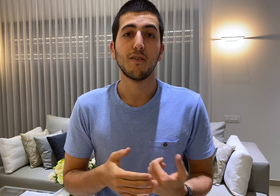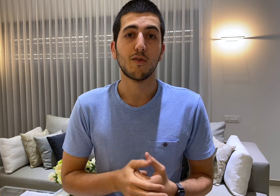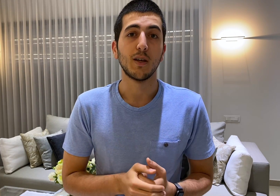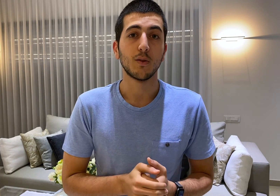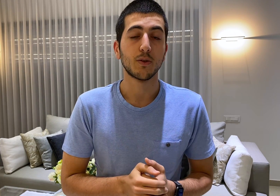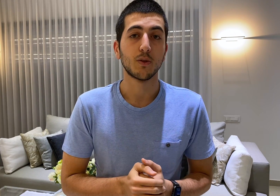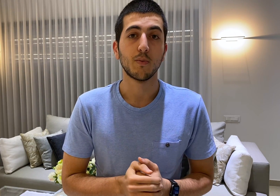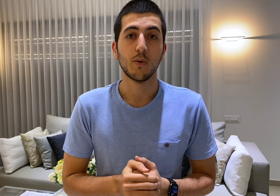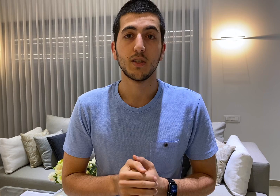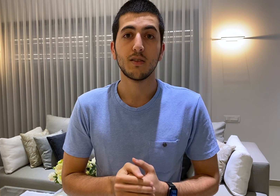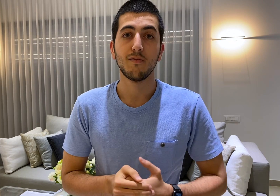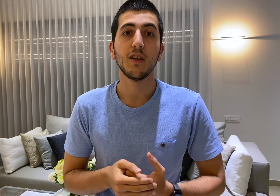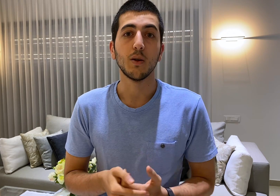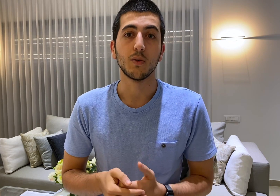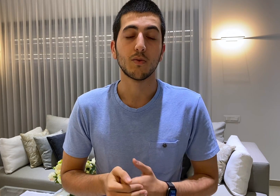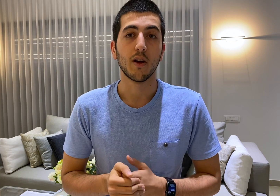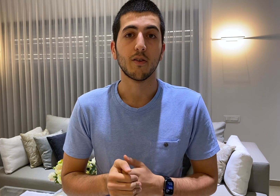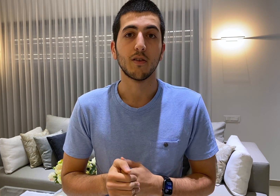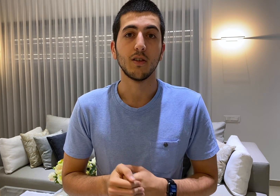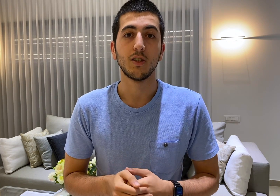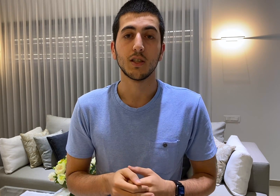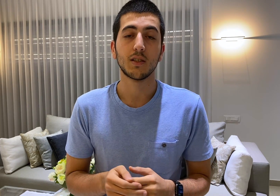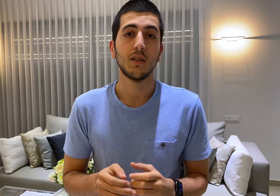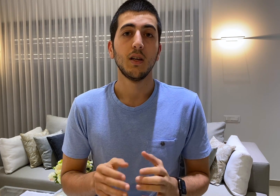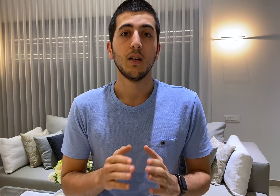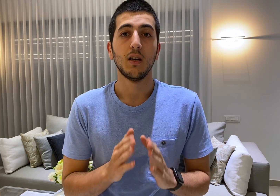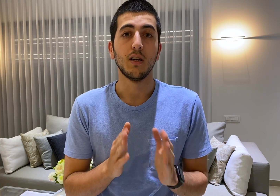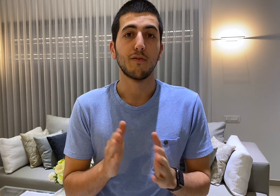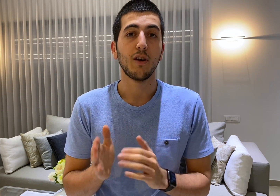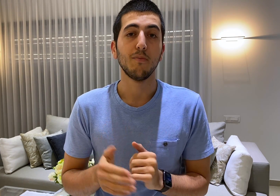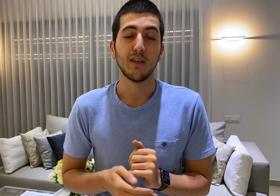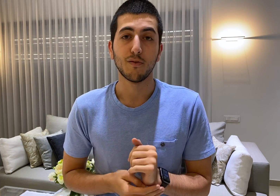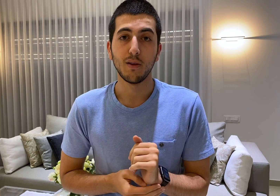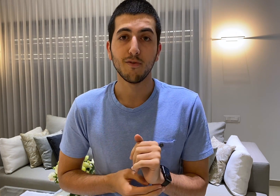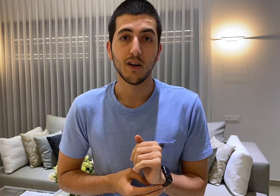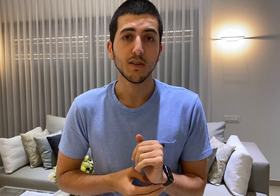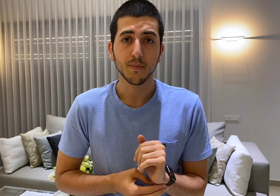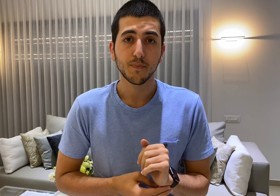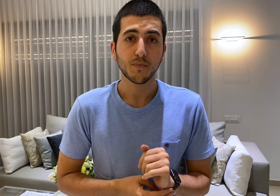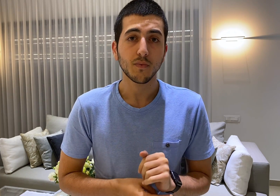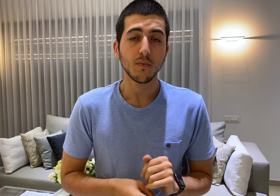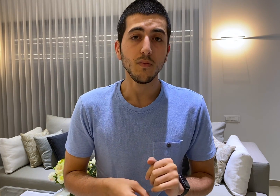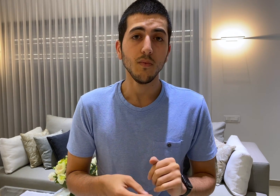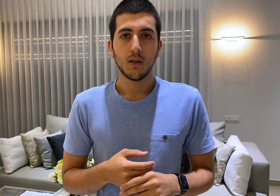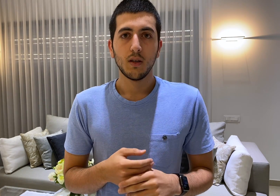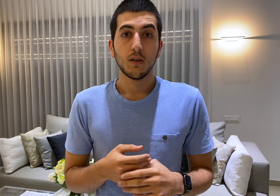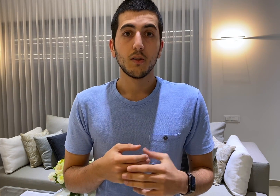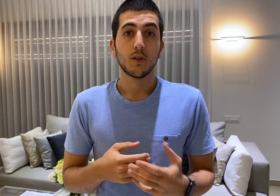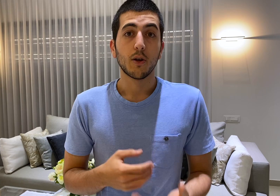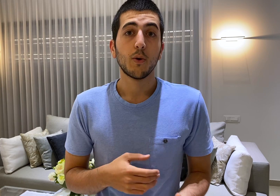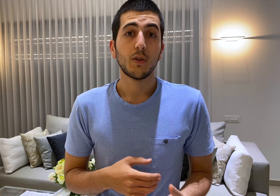format also supports videos rather than just frame by frame files so I wrote a